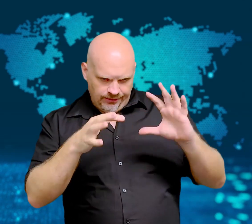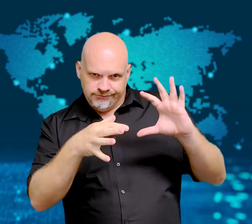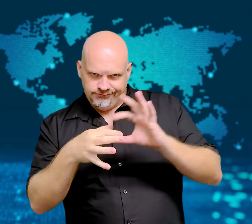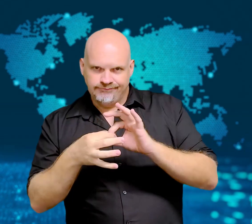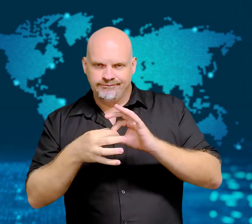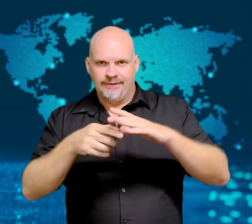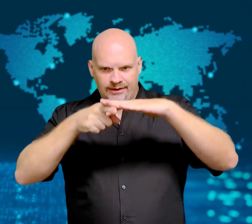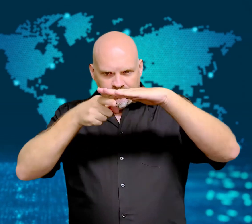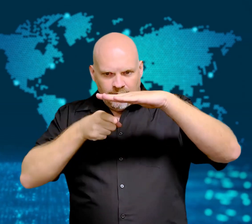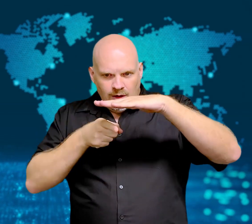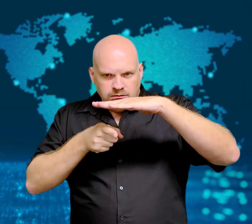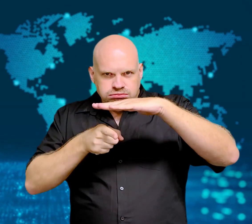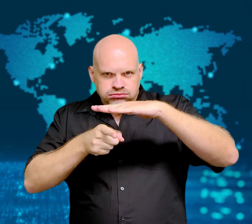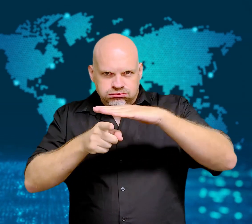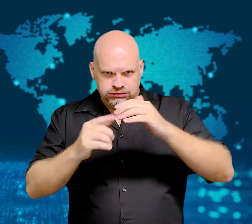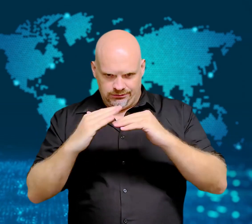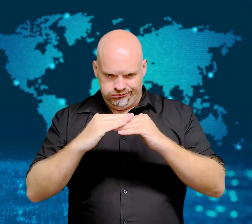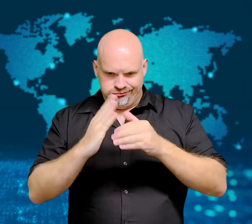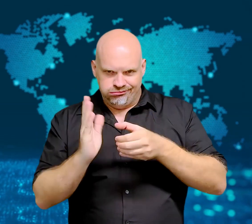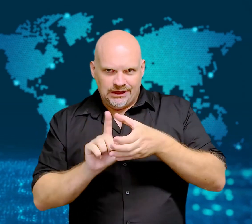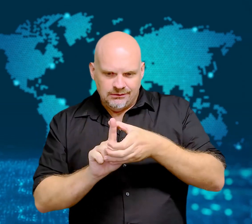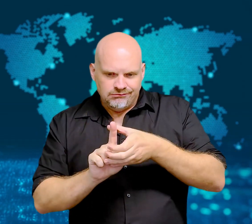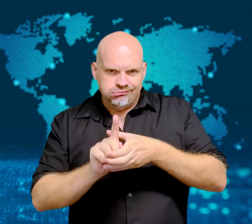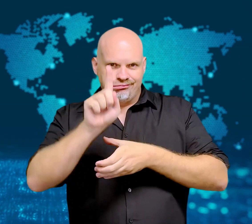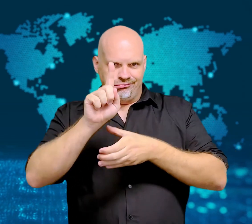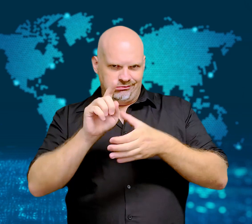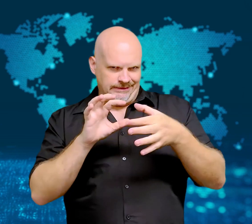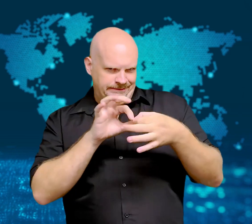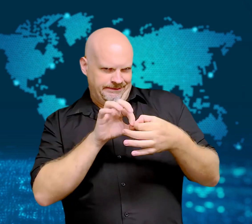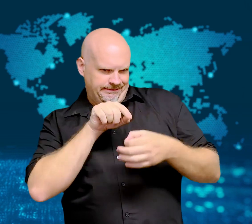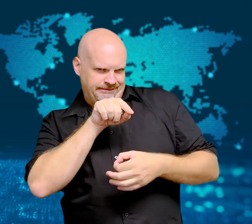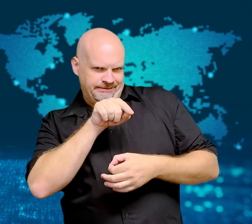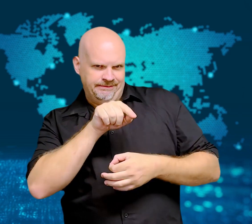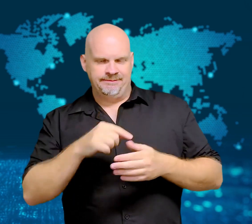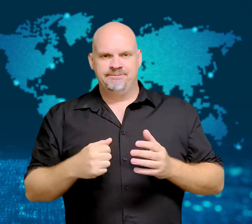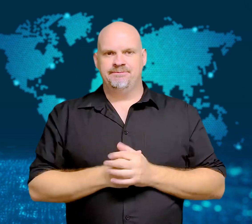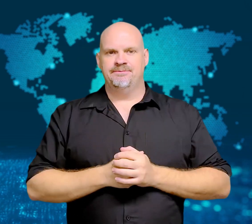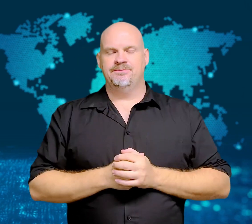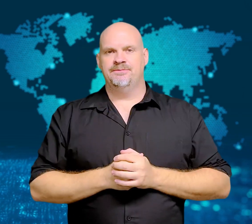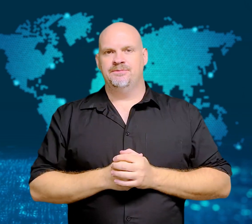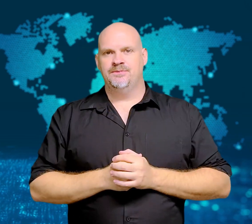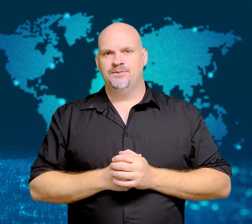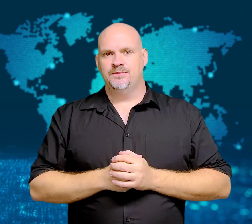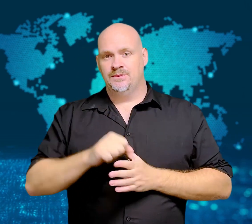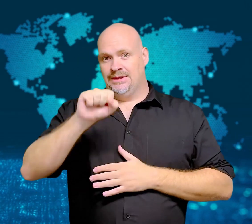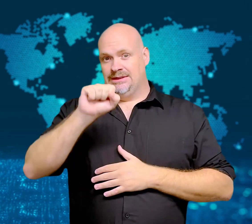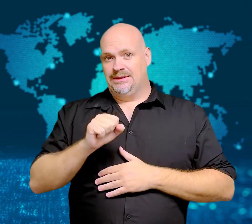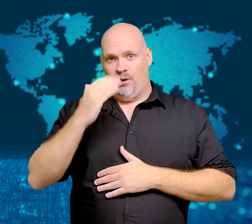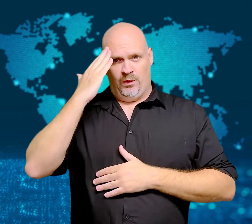South Korea's Joint Chiefs of Staff said the missile was launched from